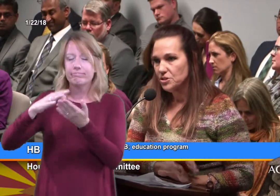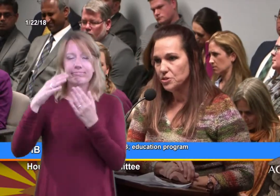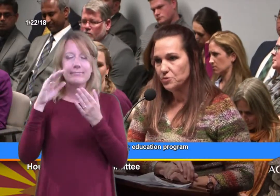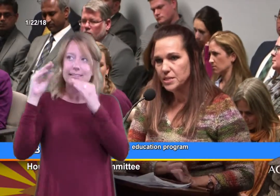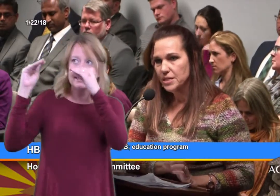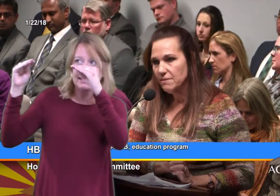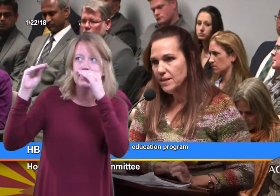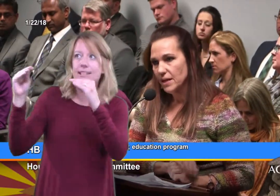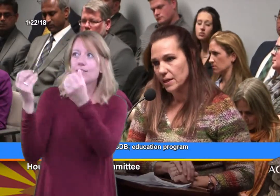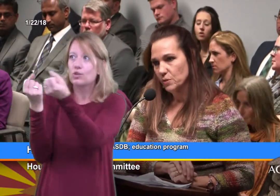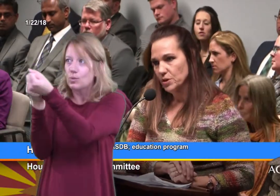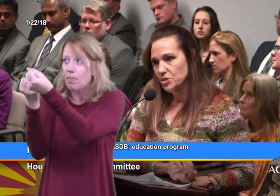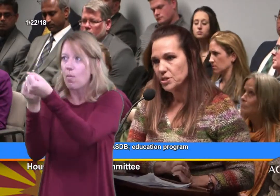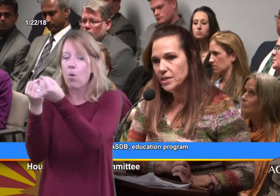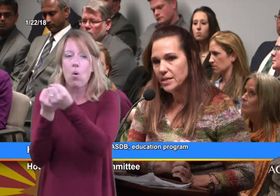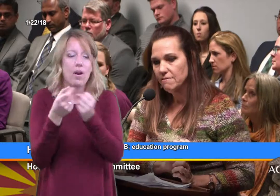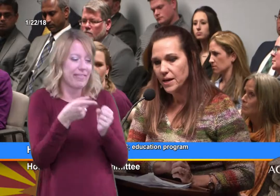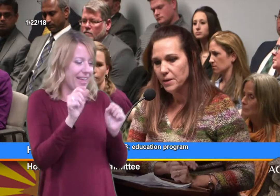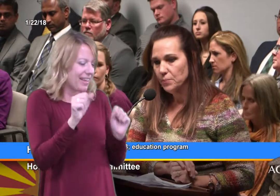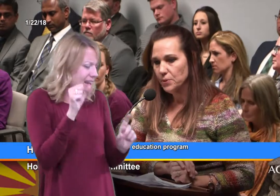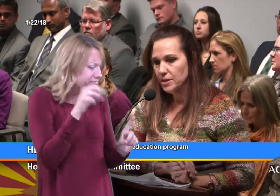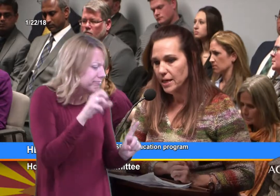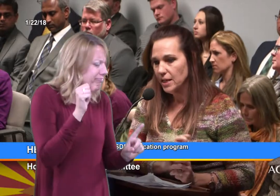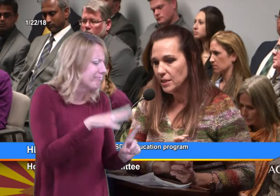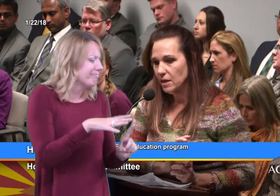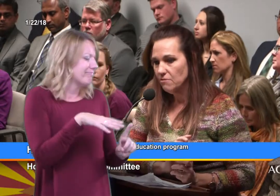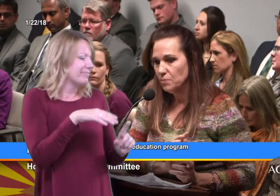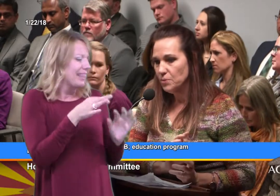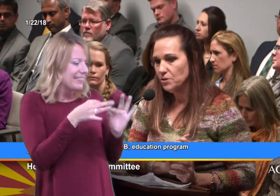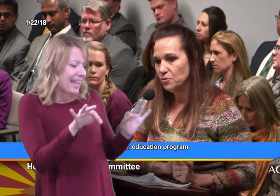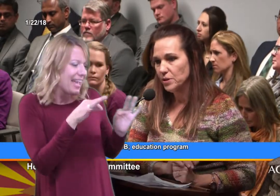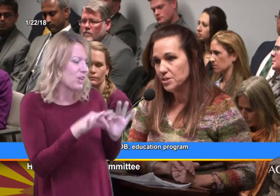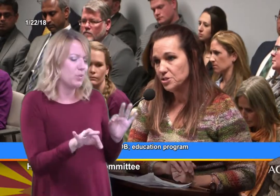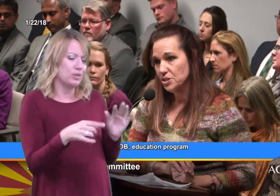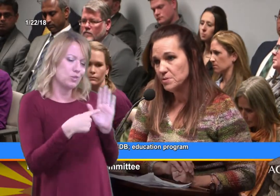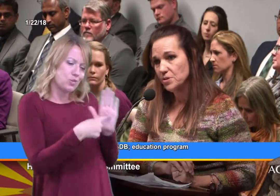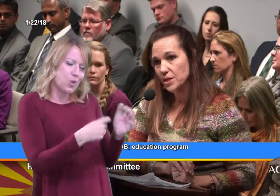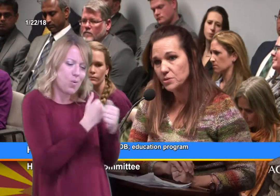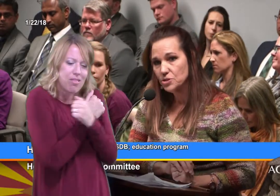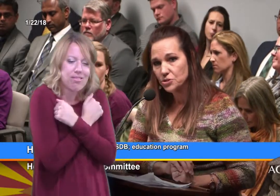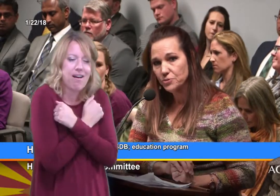to give that language. To give that input, that love to build those relationships so that those children